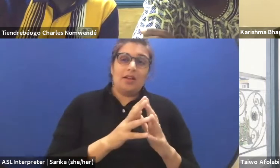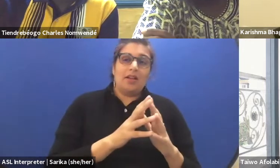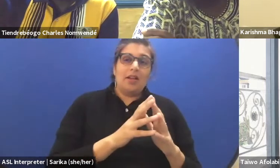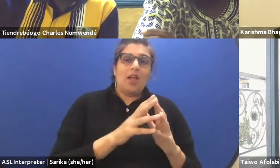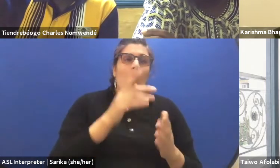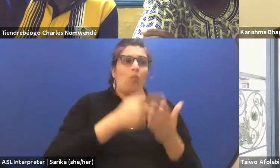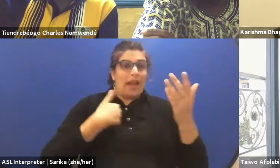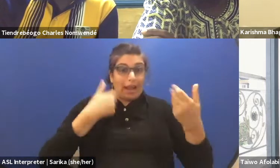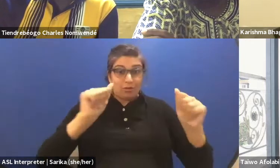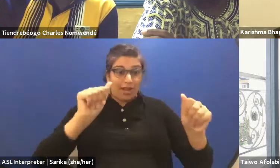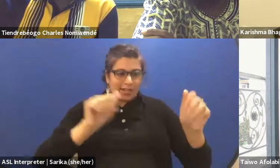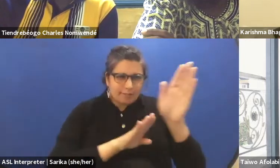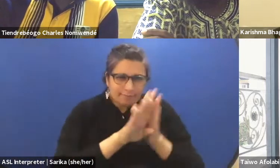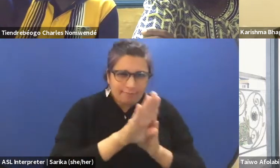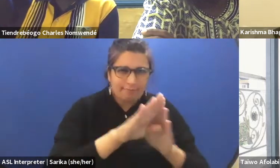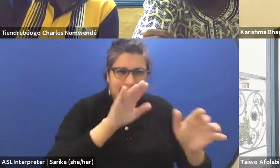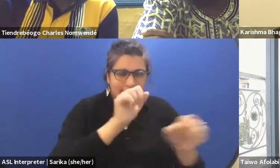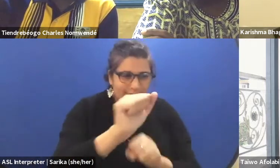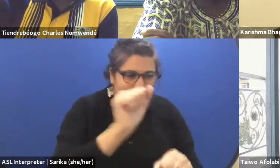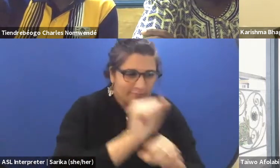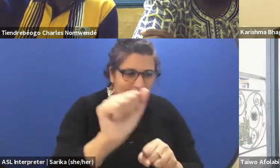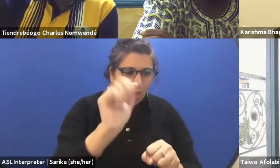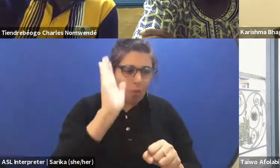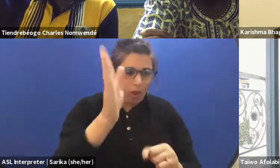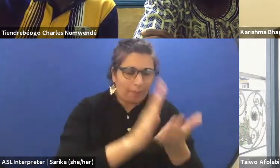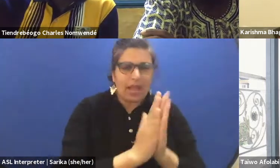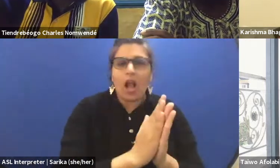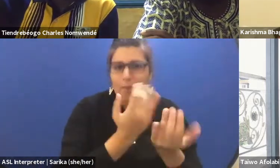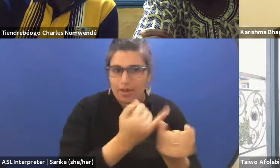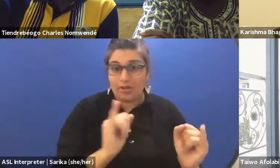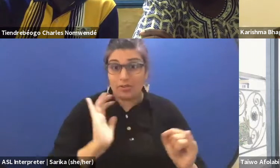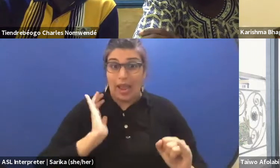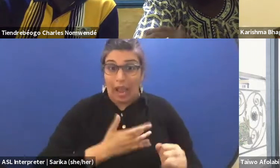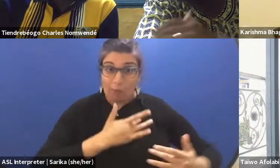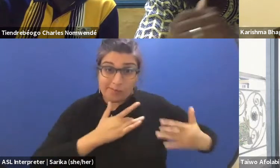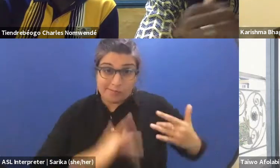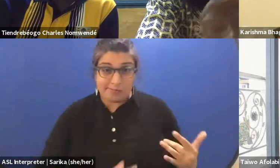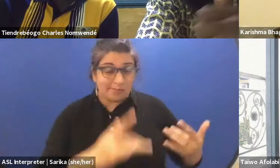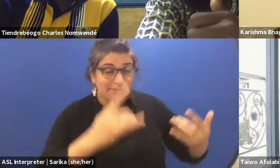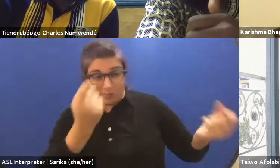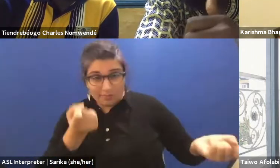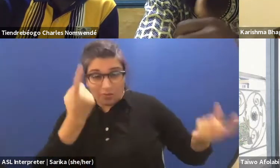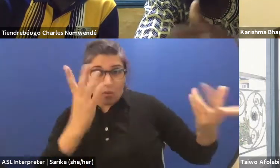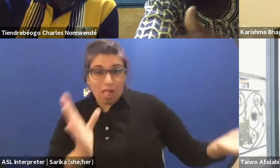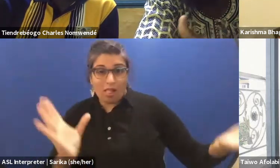(Charles speaking French) So, our sensibility will join one together